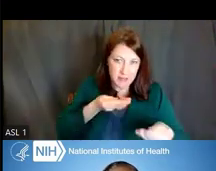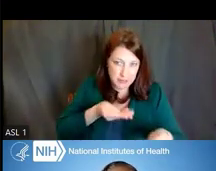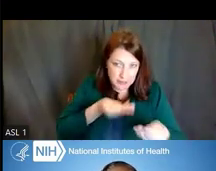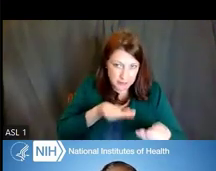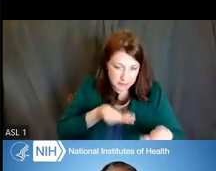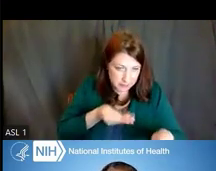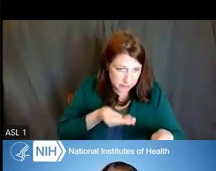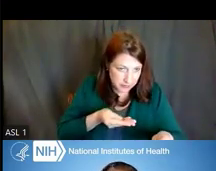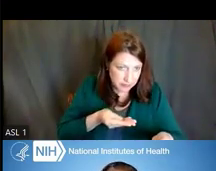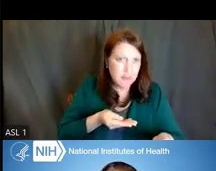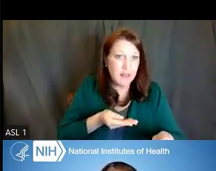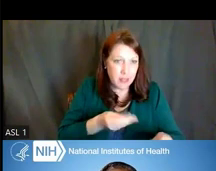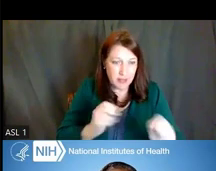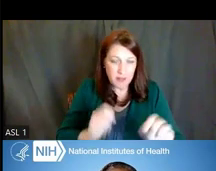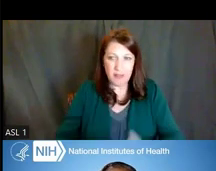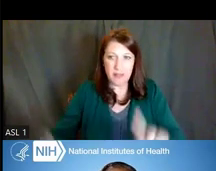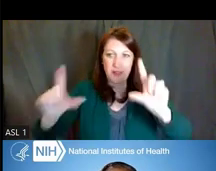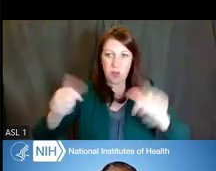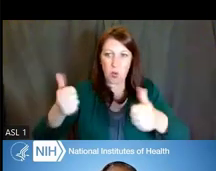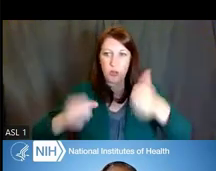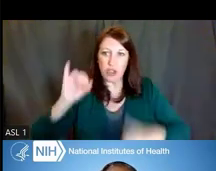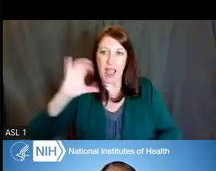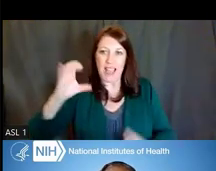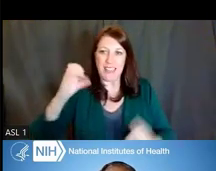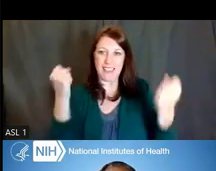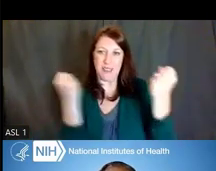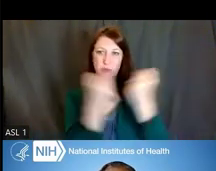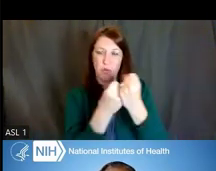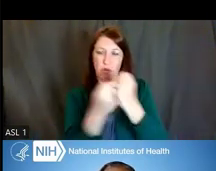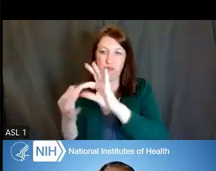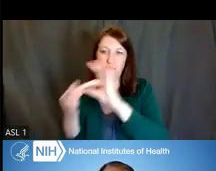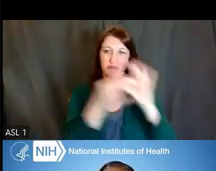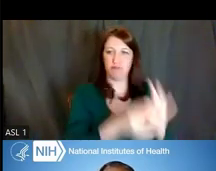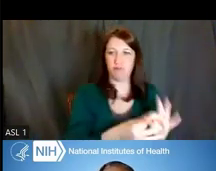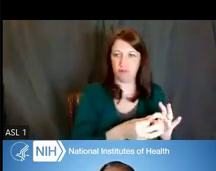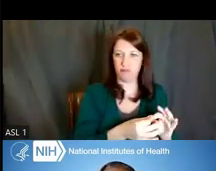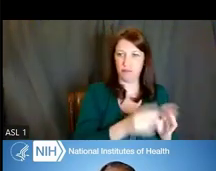on which ICs are supporting similar research to your own.